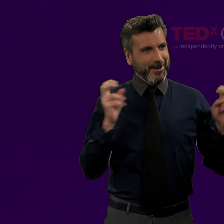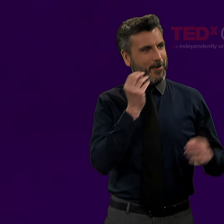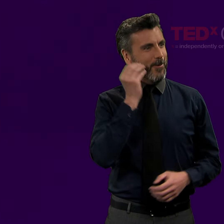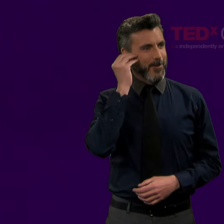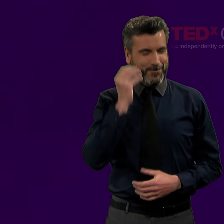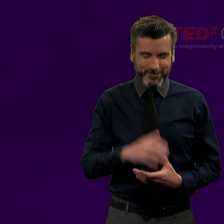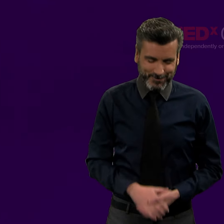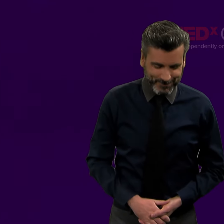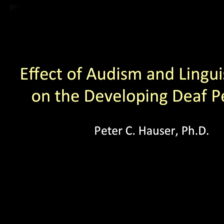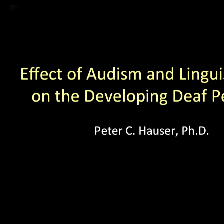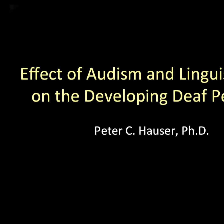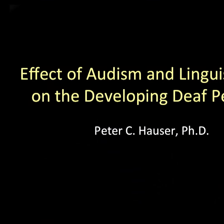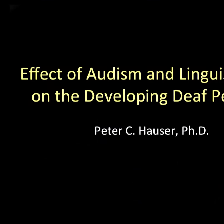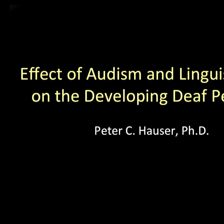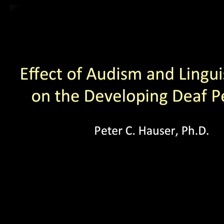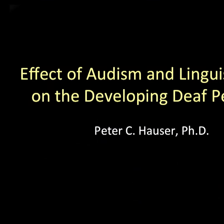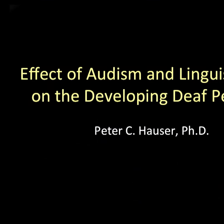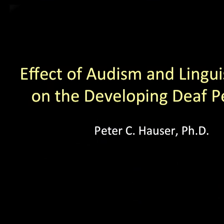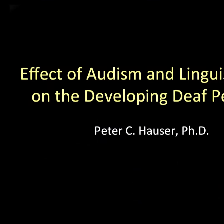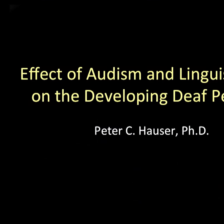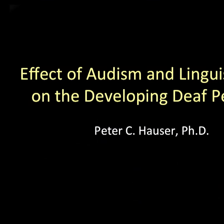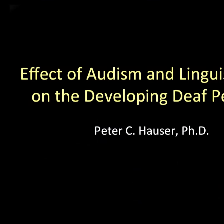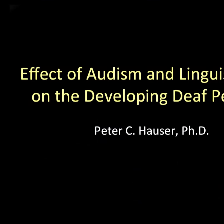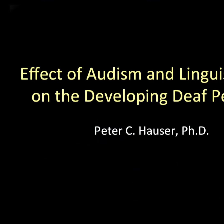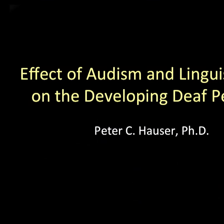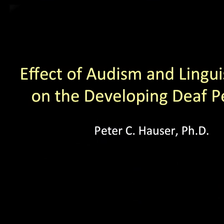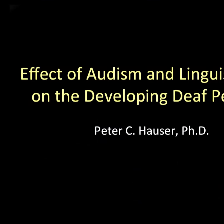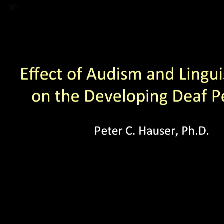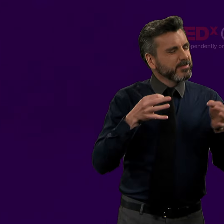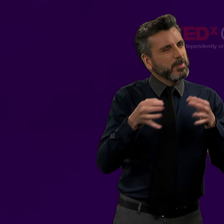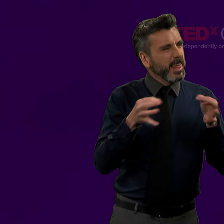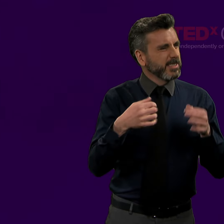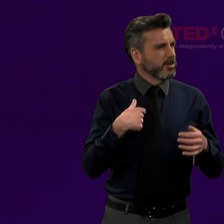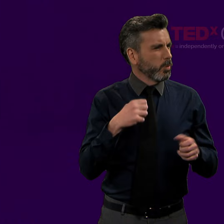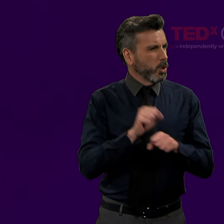so it's nice to be back home. [Effect of Audism and Linguisticism on the Developing Deaf Person]